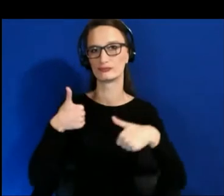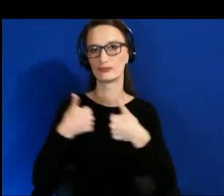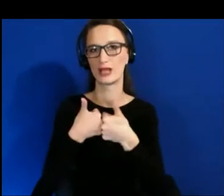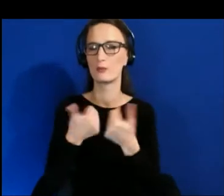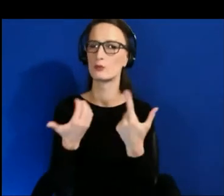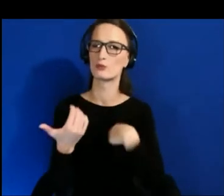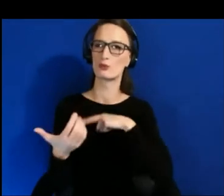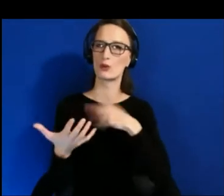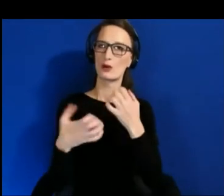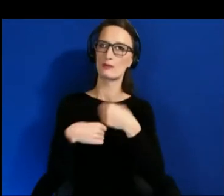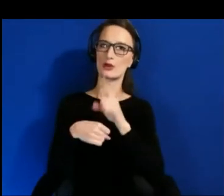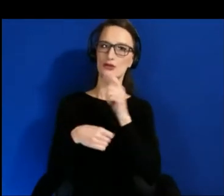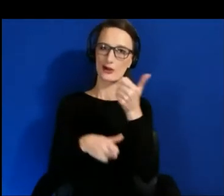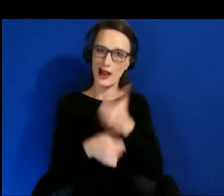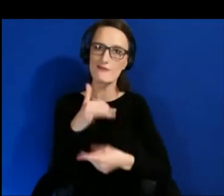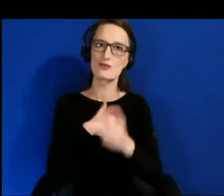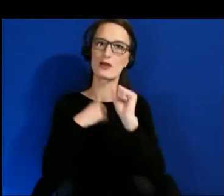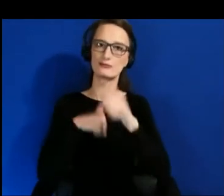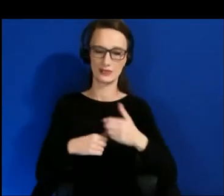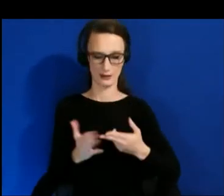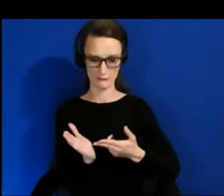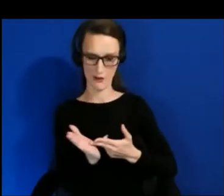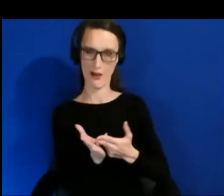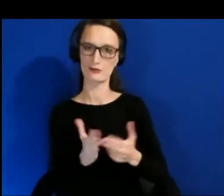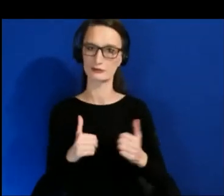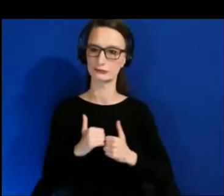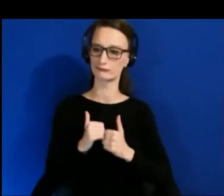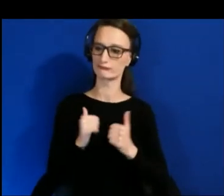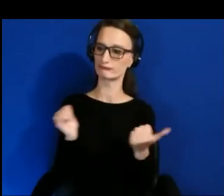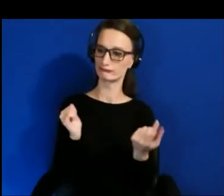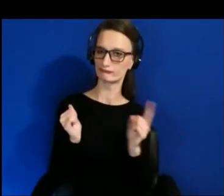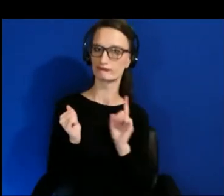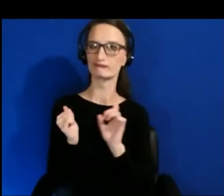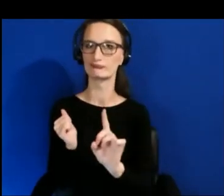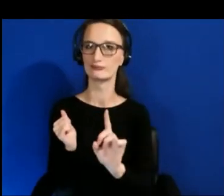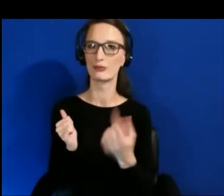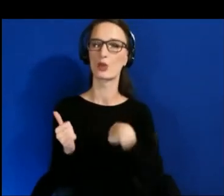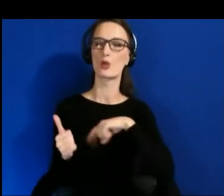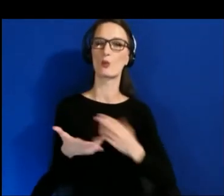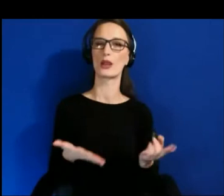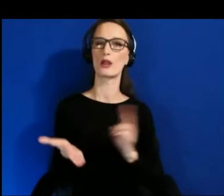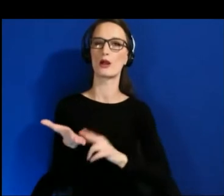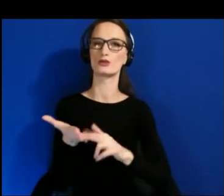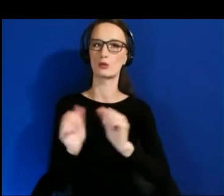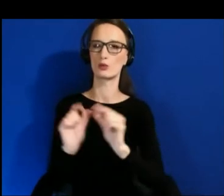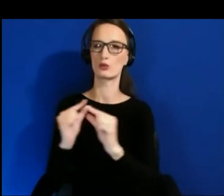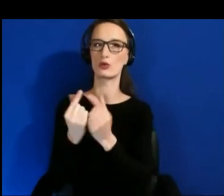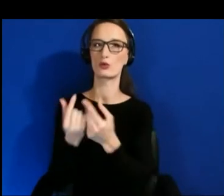so we contracted with the group, Pretty, Brown and Nerdy, to make sure that we represented Black hair styles